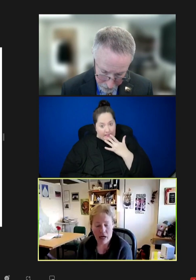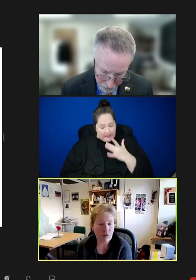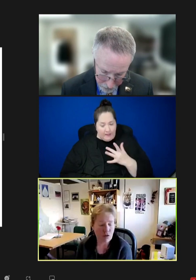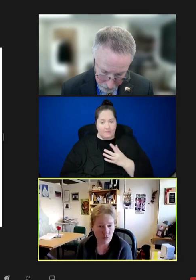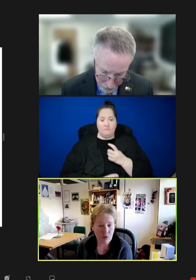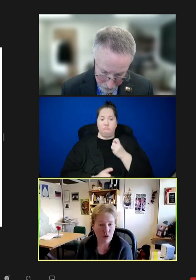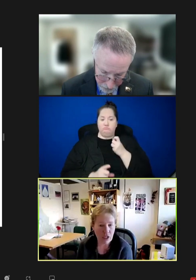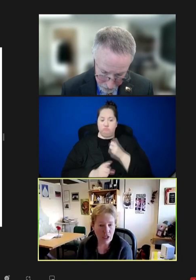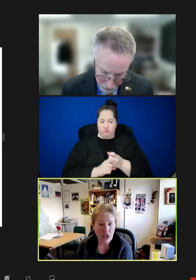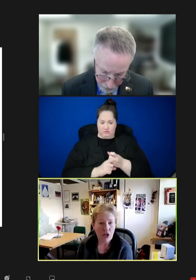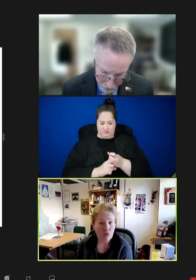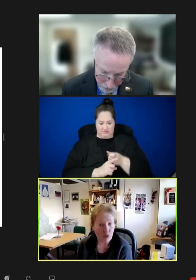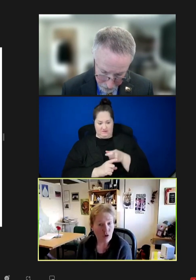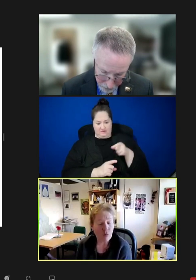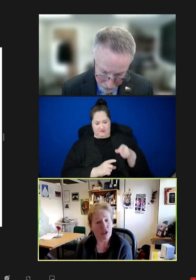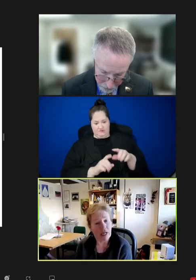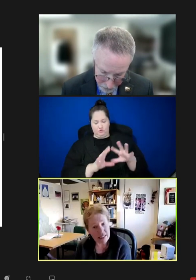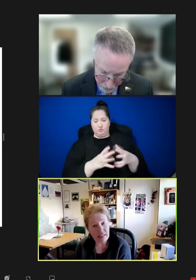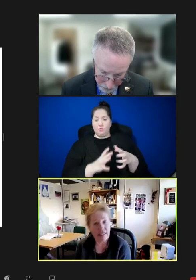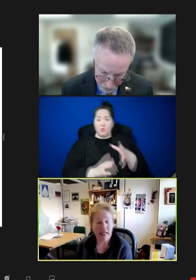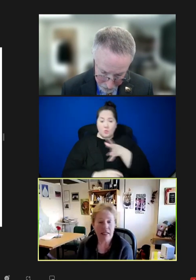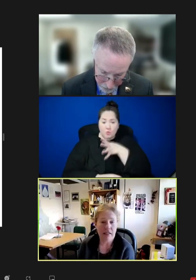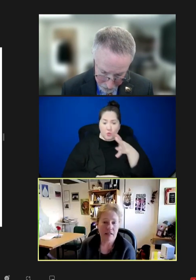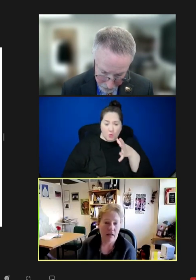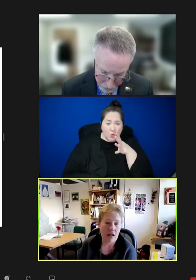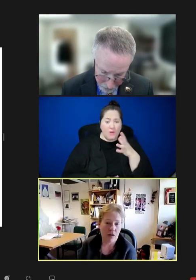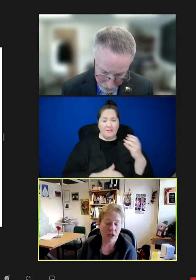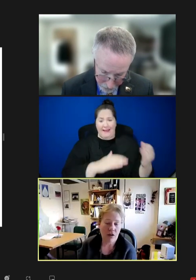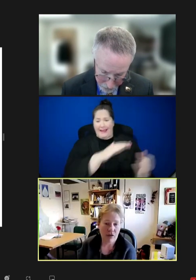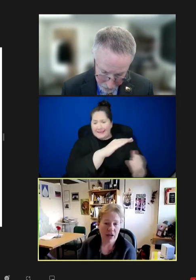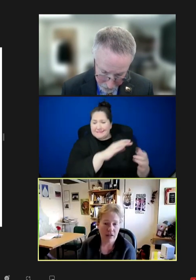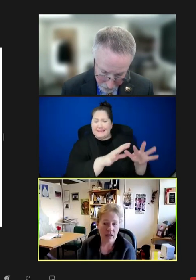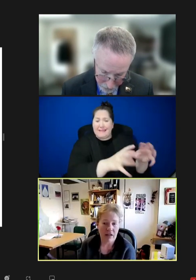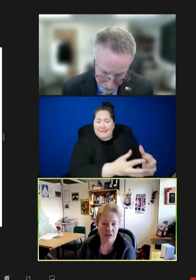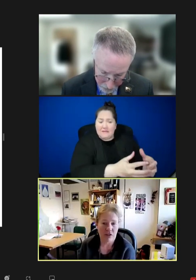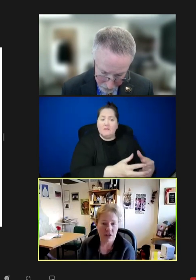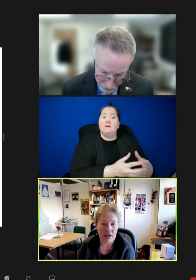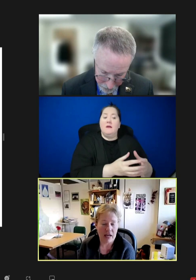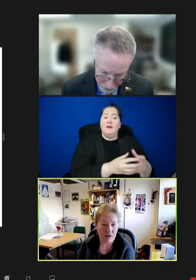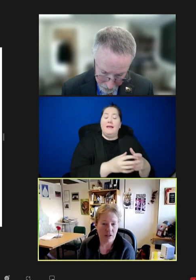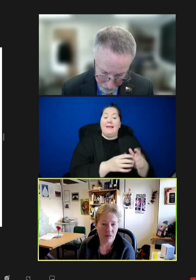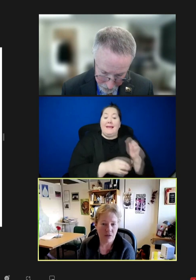household was pretty rural, pretty isolated. We could have had a lot of different outcomes.